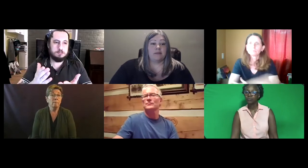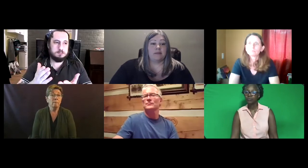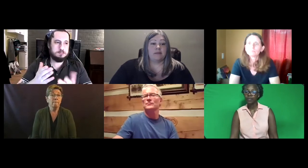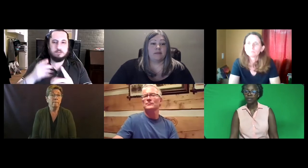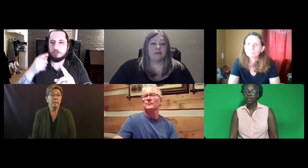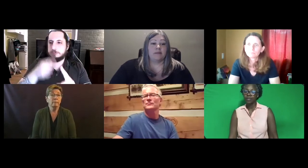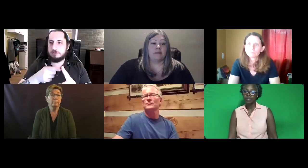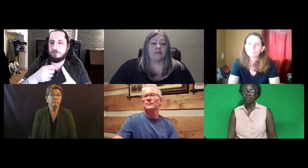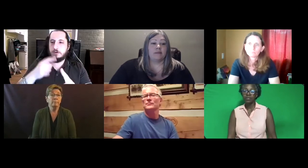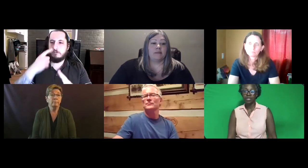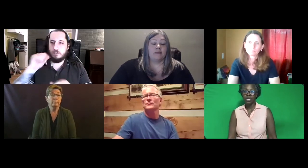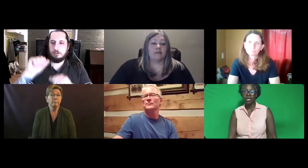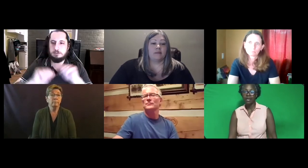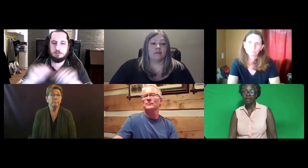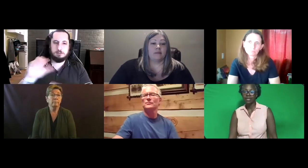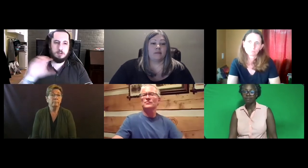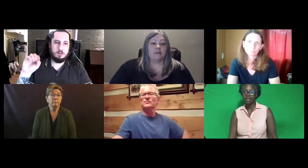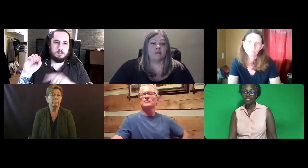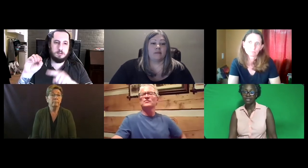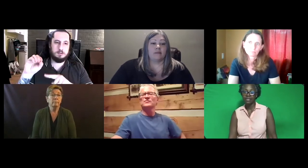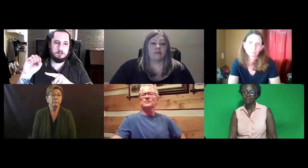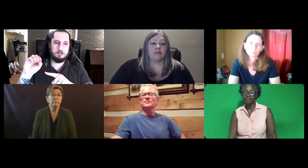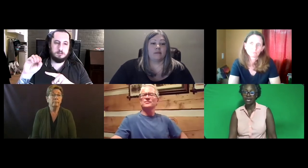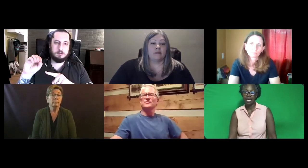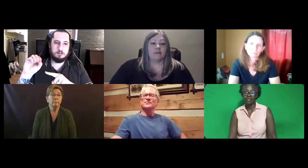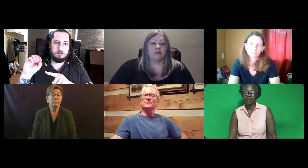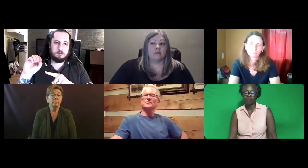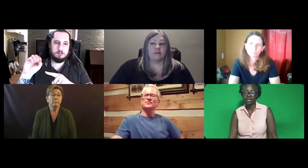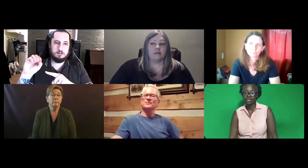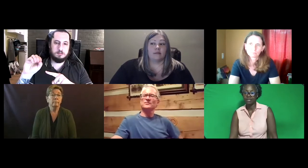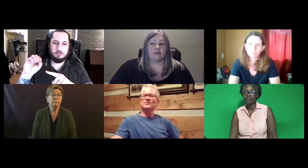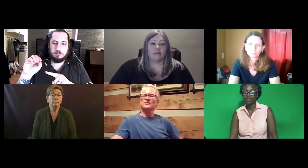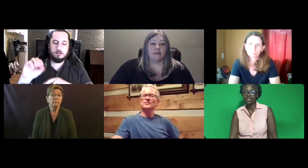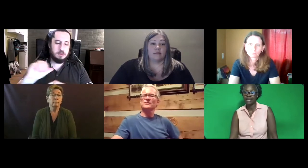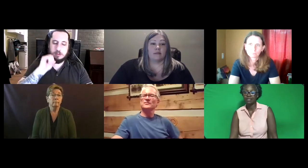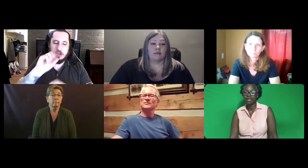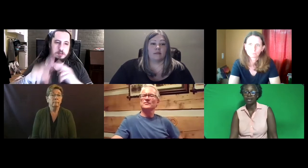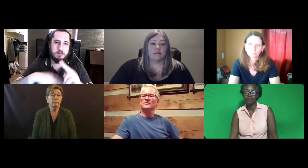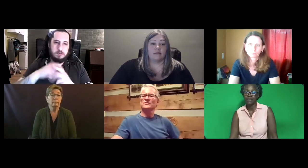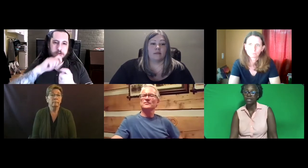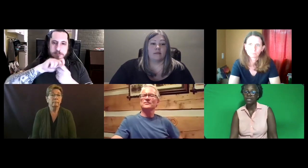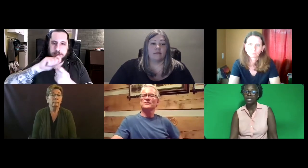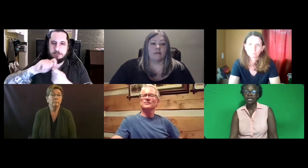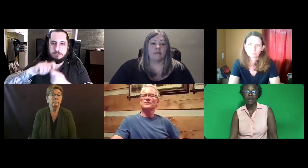Jon: I recommended that there be a specific assessment company.